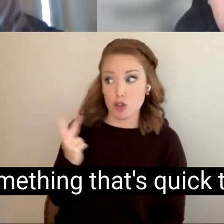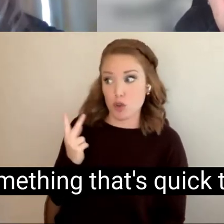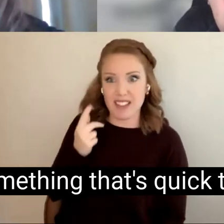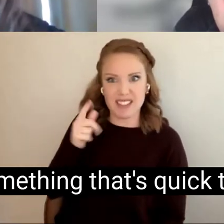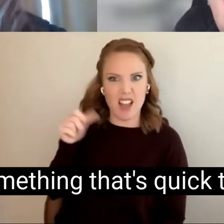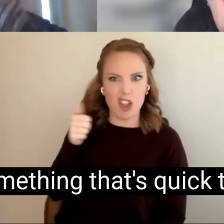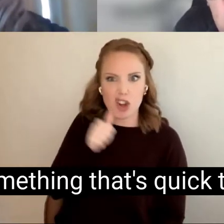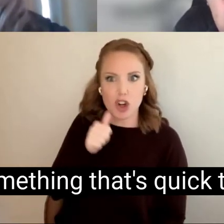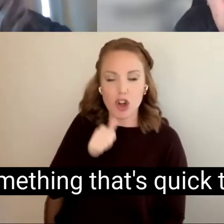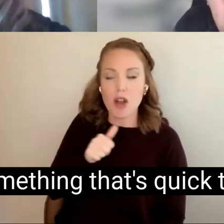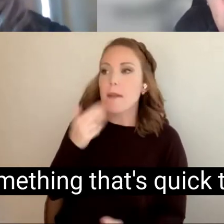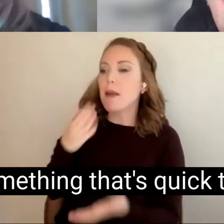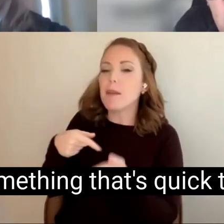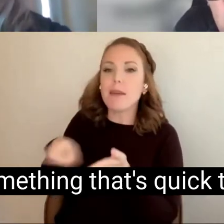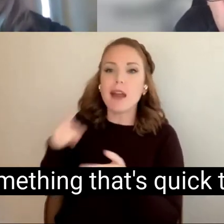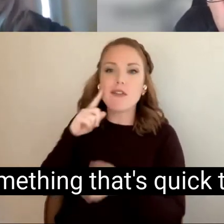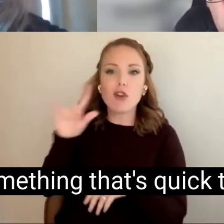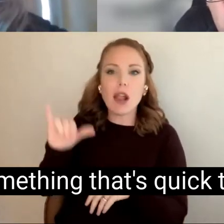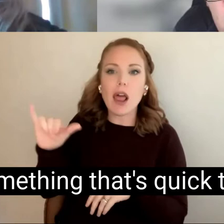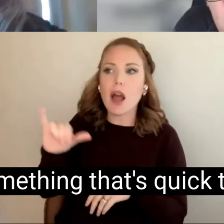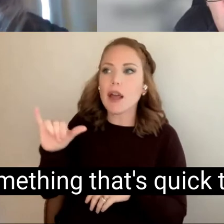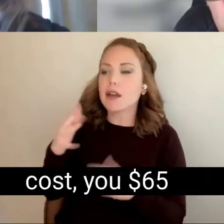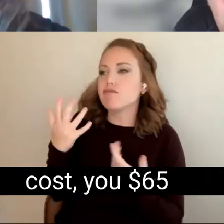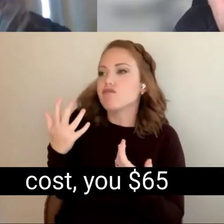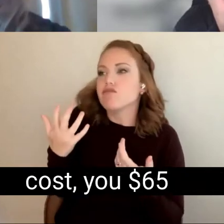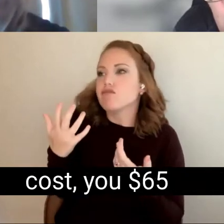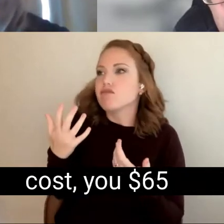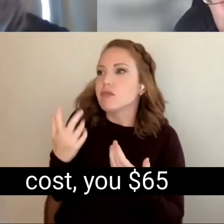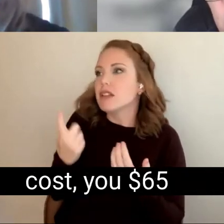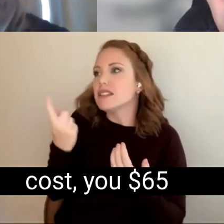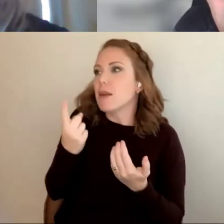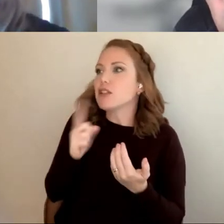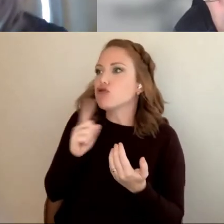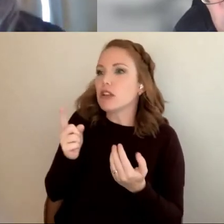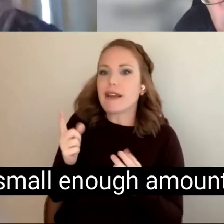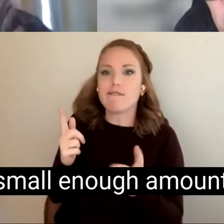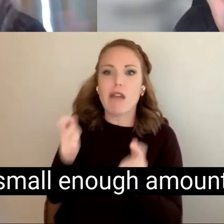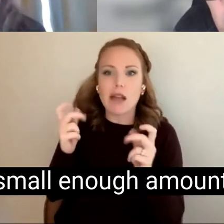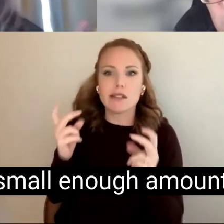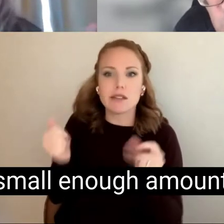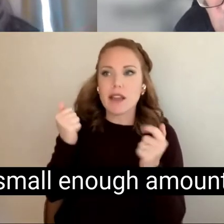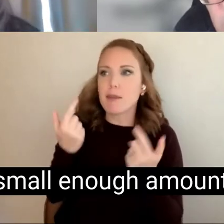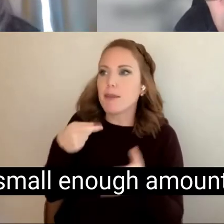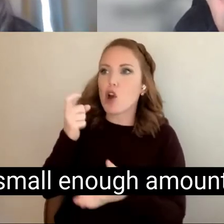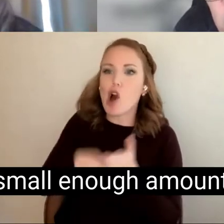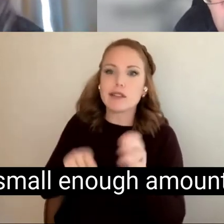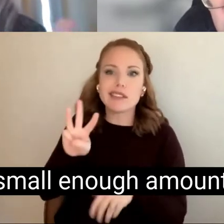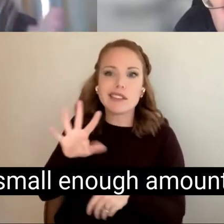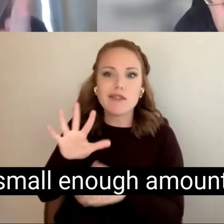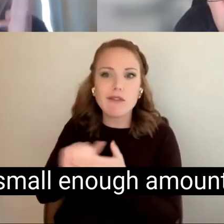for like something that's quick than my cost, you $65 or less, small enough amount that.